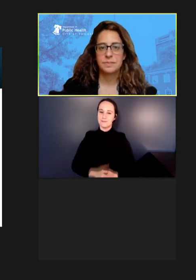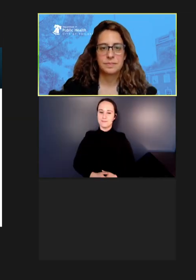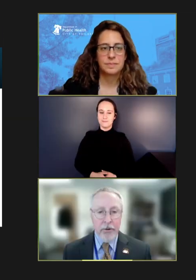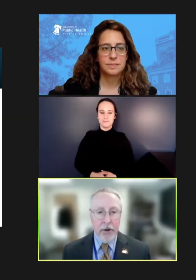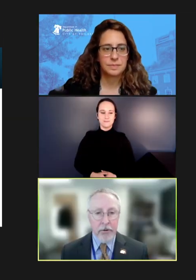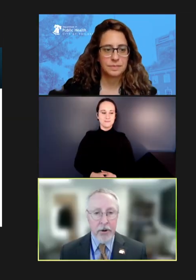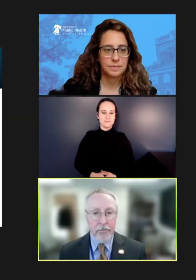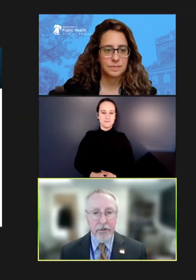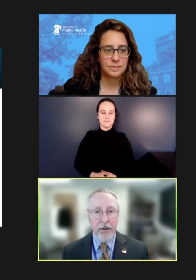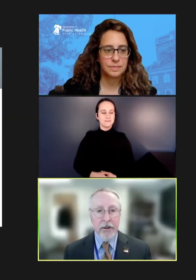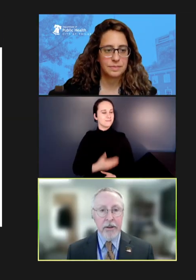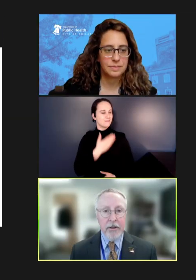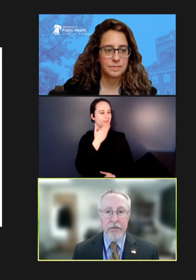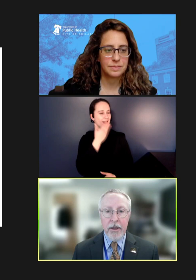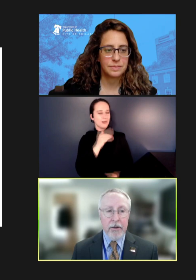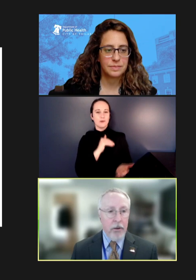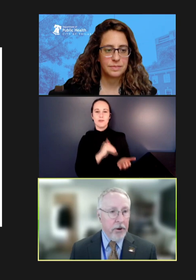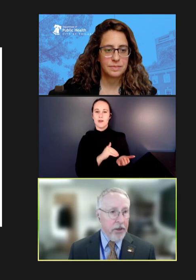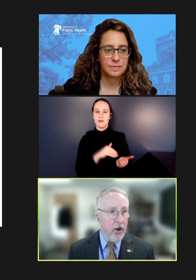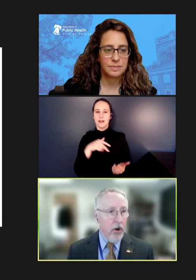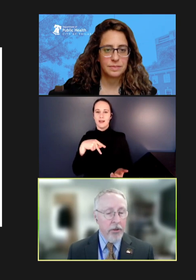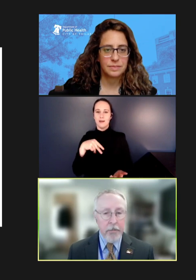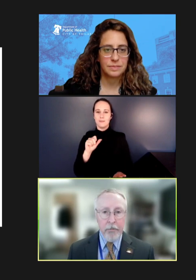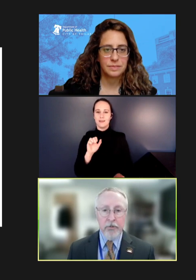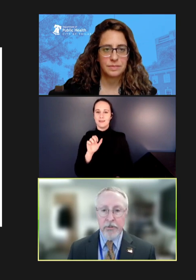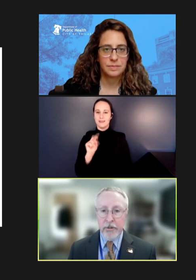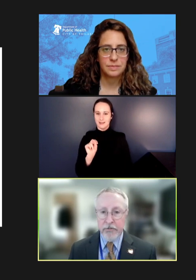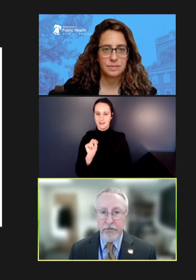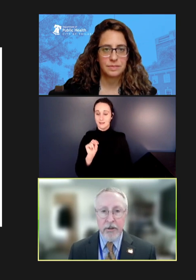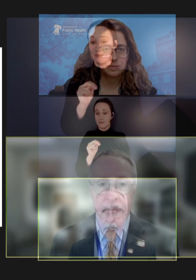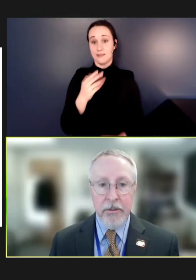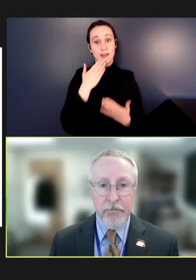Robert Hopkins, Jr.: Thank you, Dr. Epstein. And I want to thank all the members of this